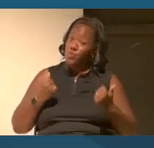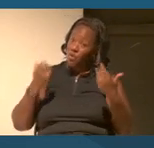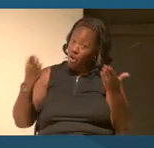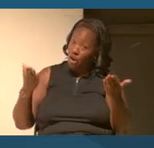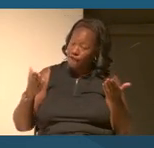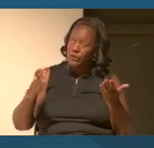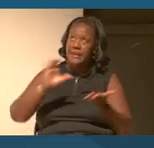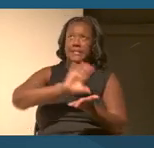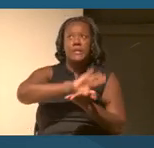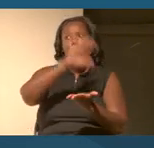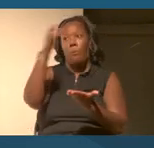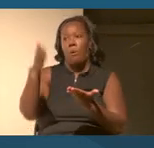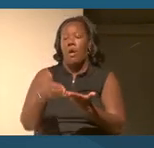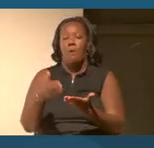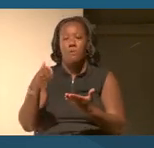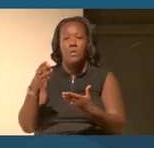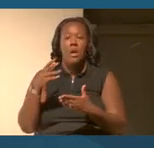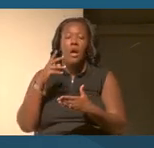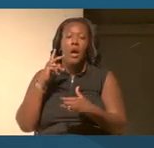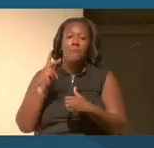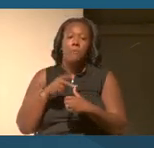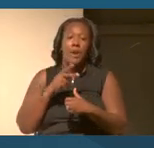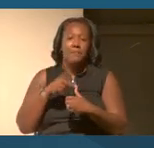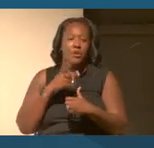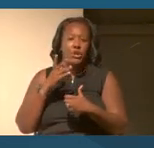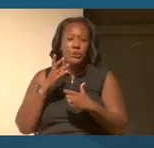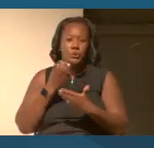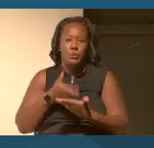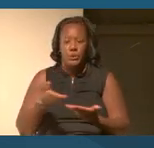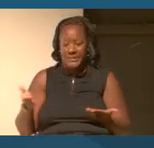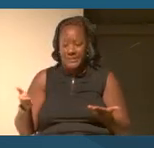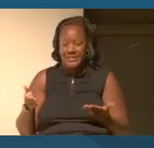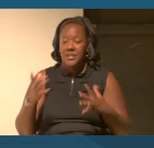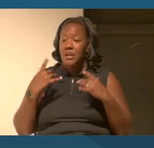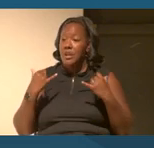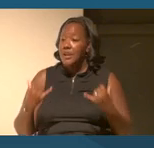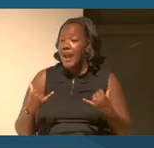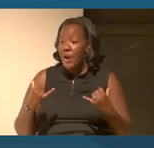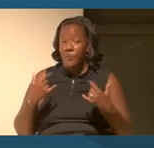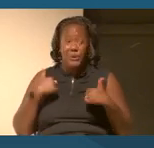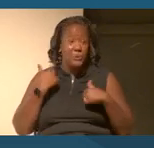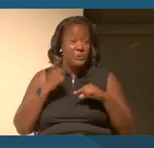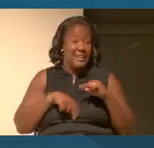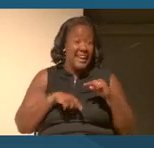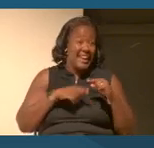And especially in an age when material is not trusted or it can be artificially generated